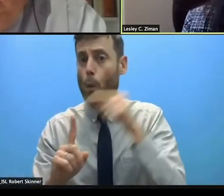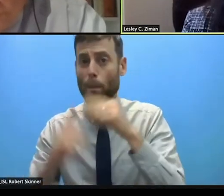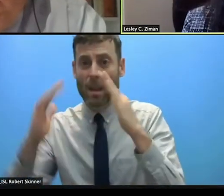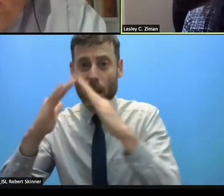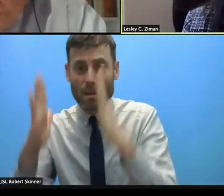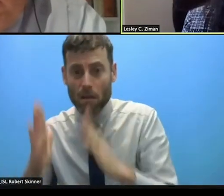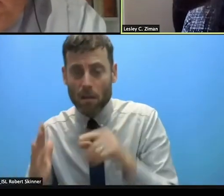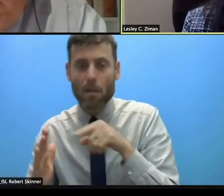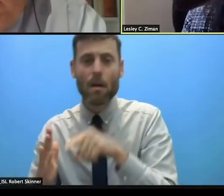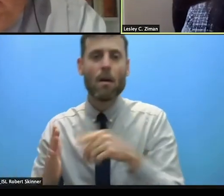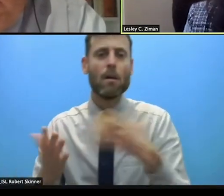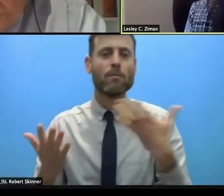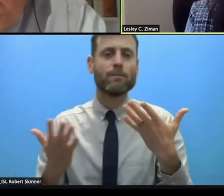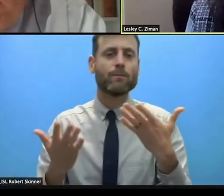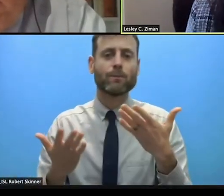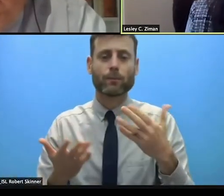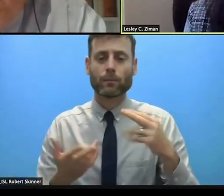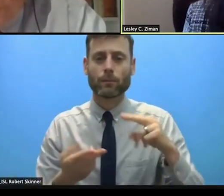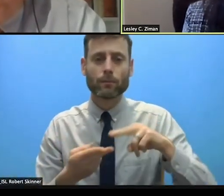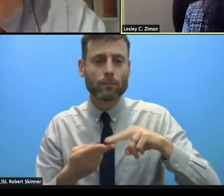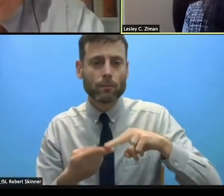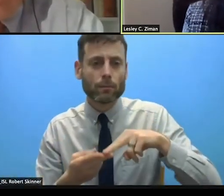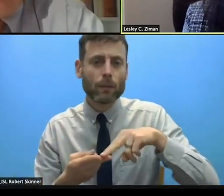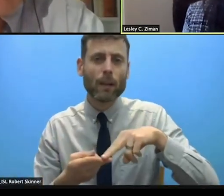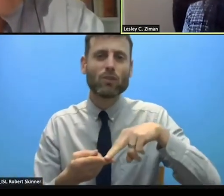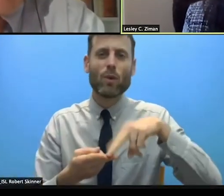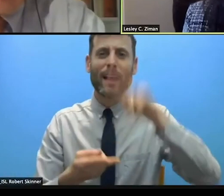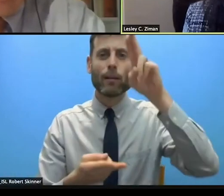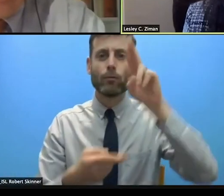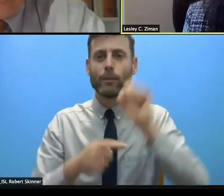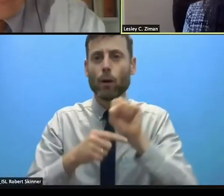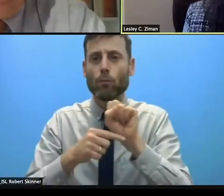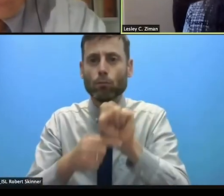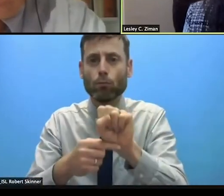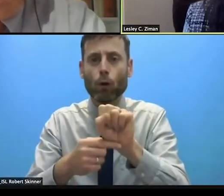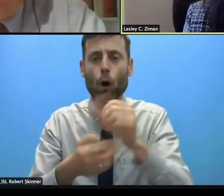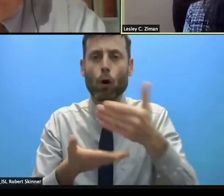We view the proposal to initiate the midyear view on protection needs and set our approach